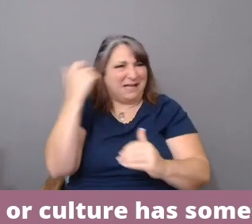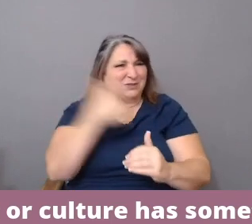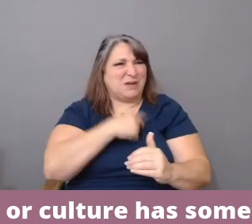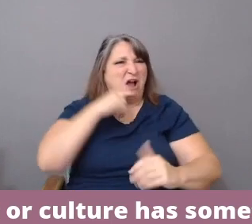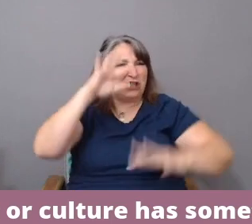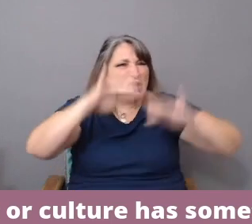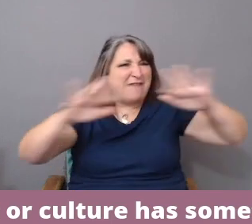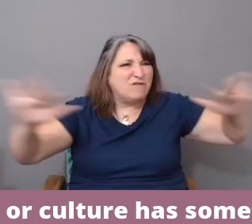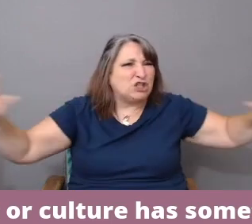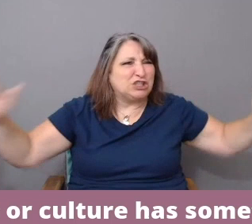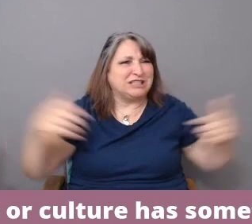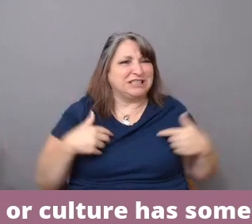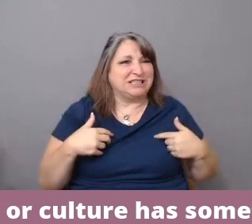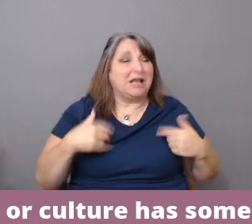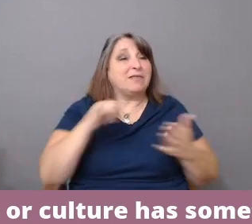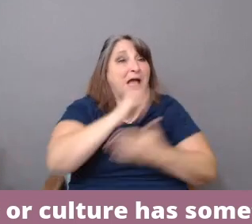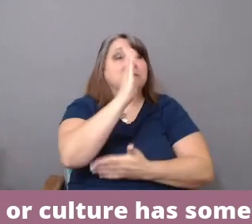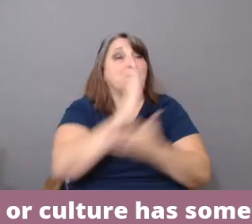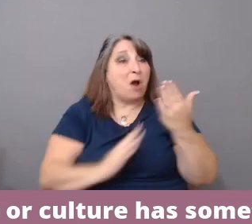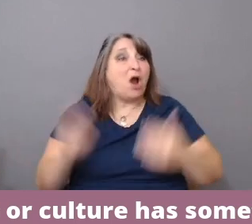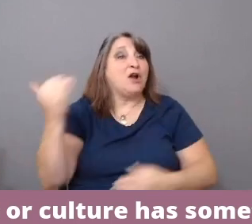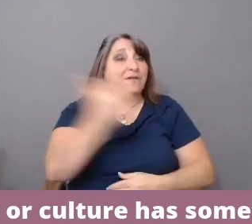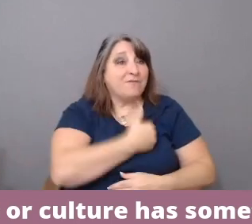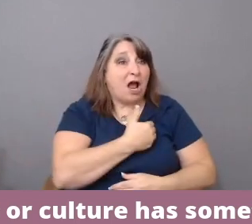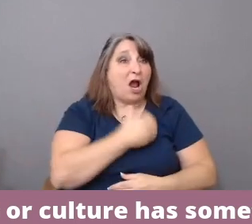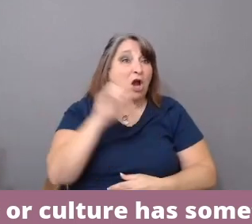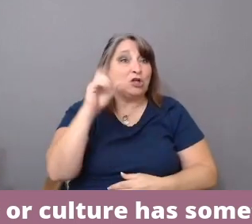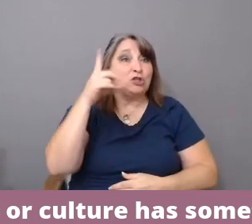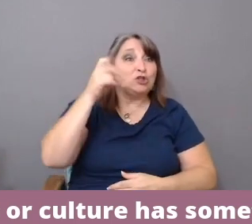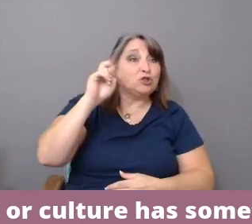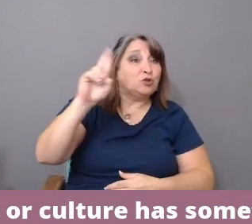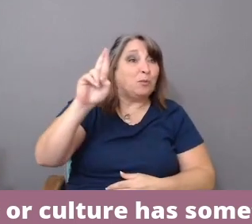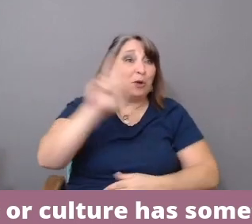That is part of our superpower.